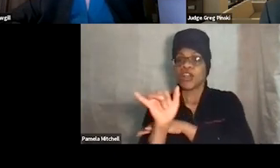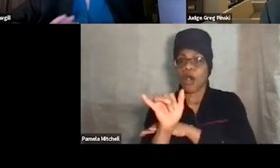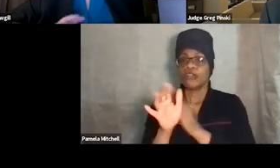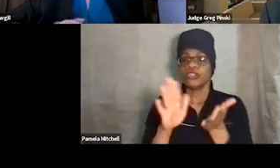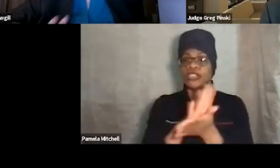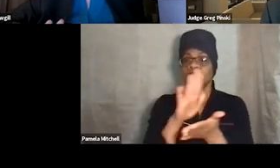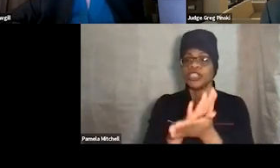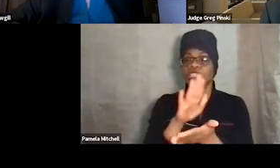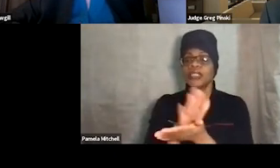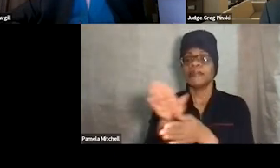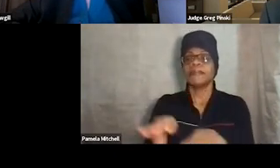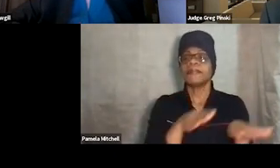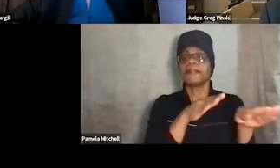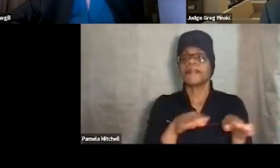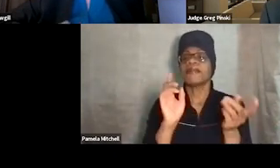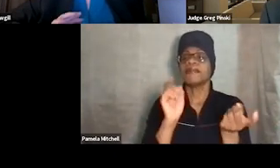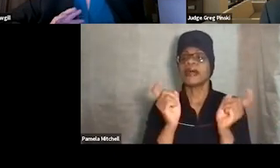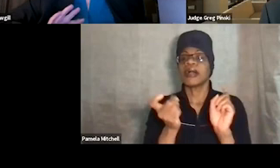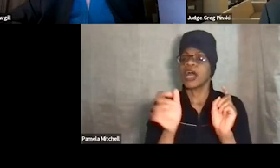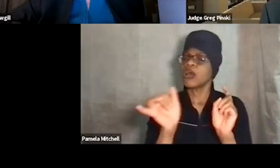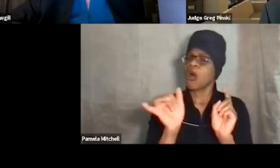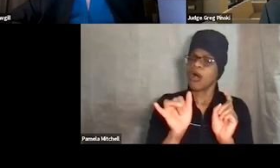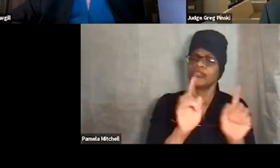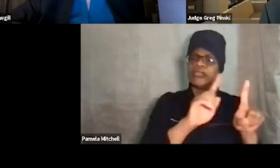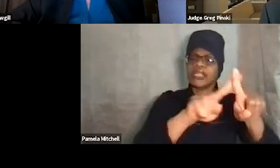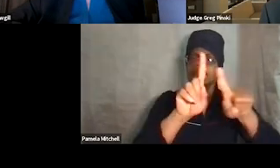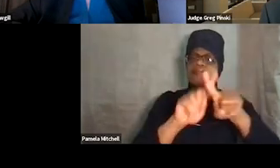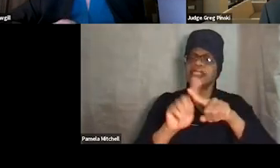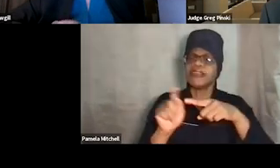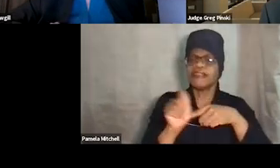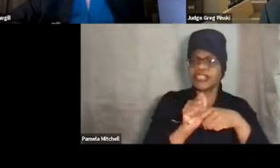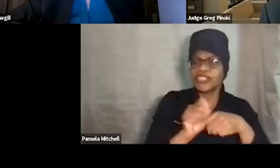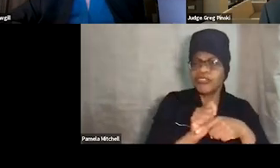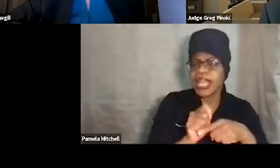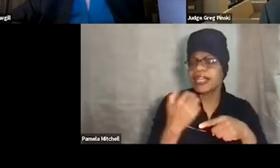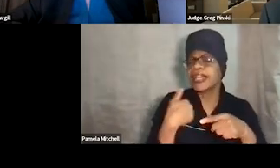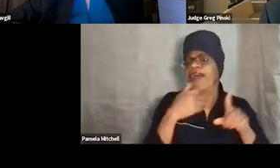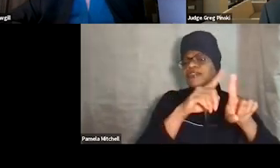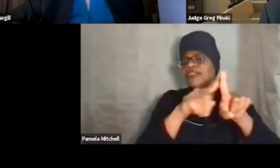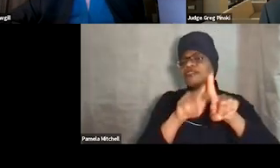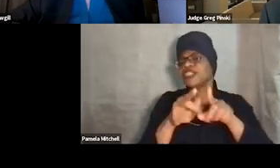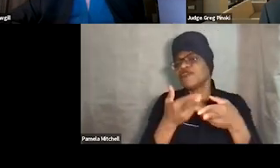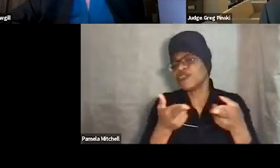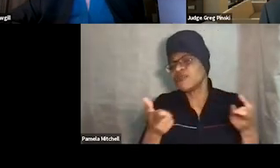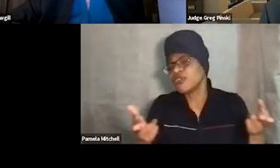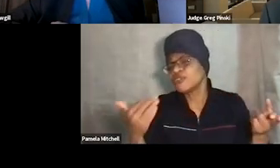There are also all kind of training there, and you can see all kinds of resources that we have for the field, and they're all free.